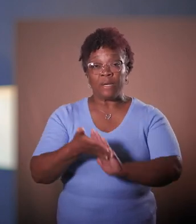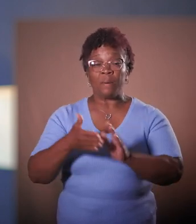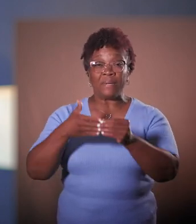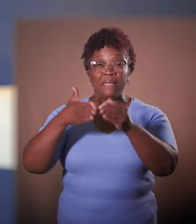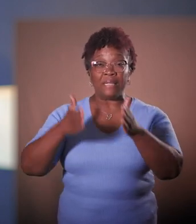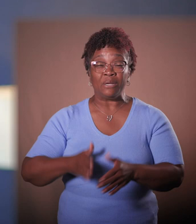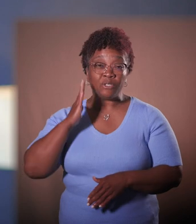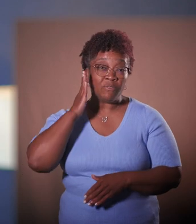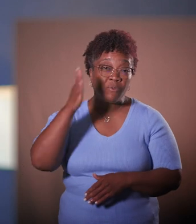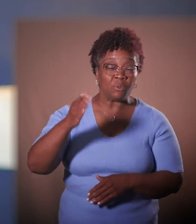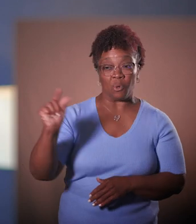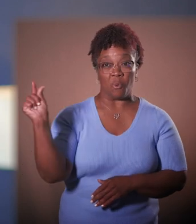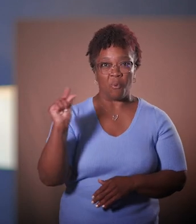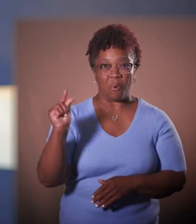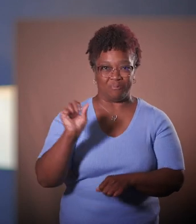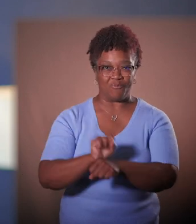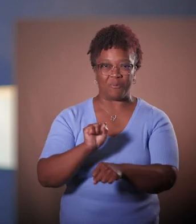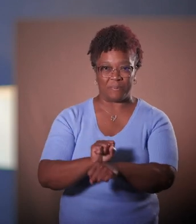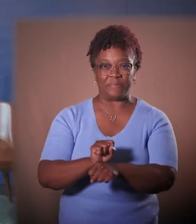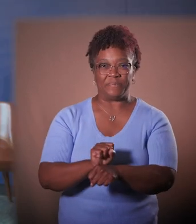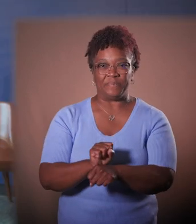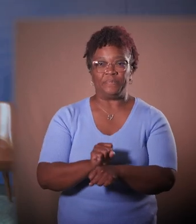in the future quantum workforce.